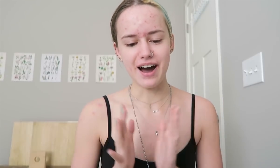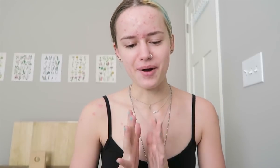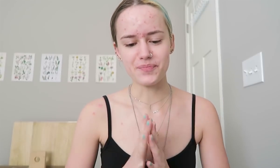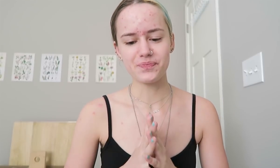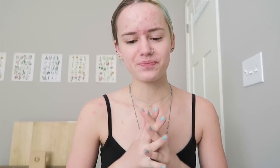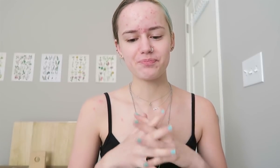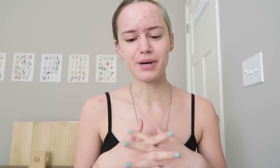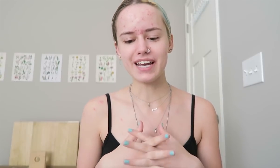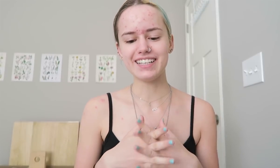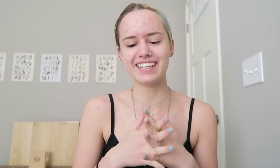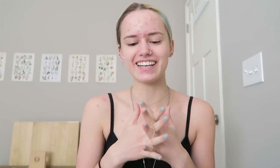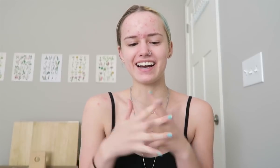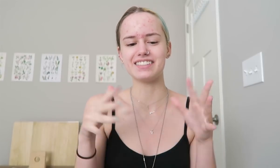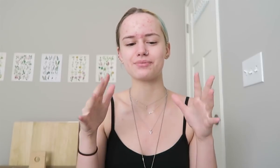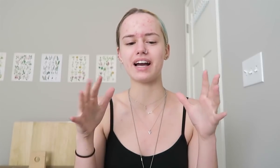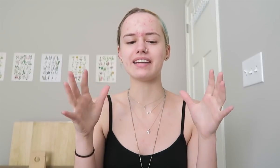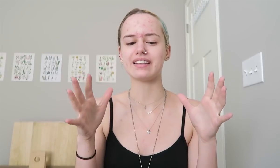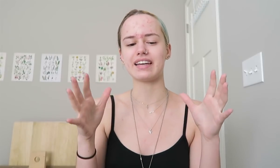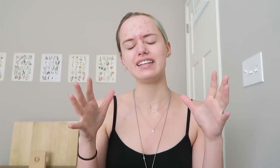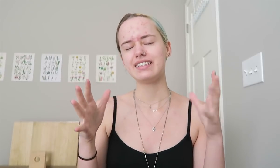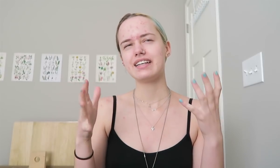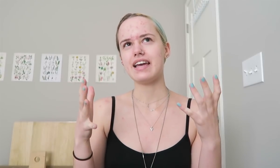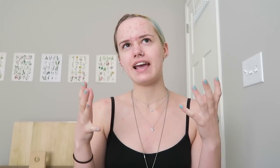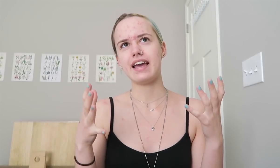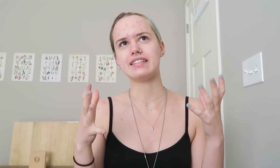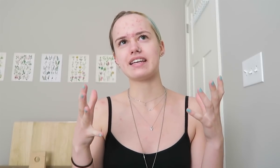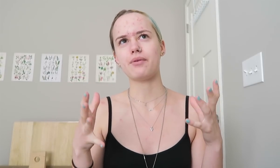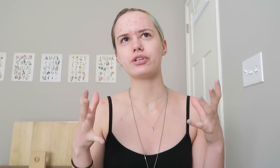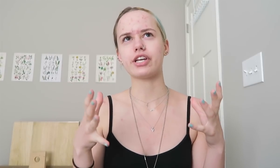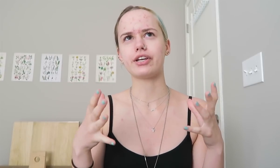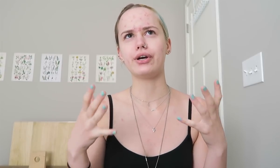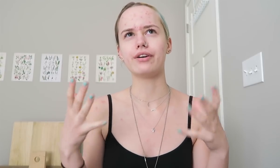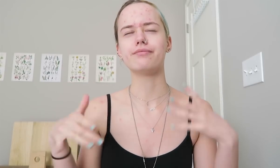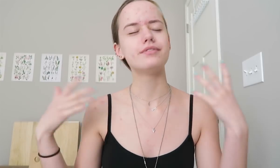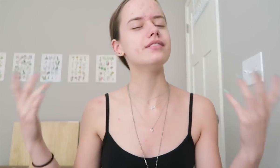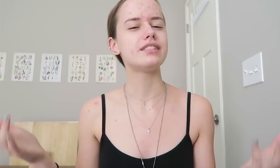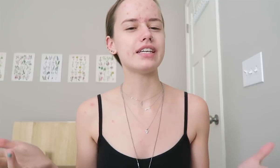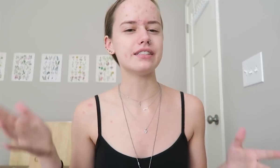Um, but yeah, I didn't, I like- and I wish I could have seen/heard